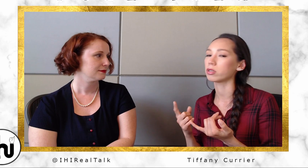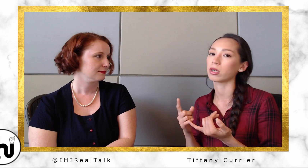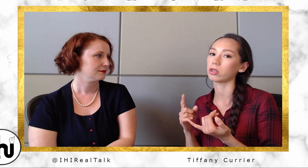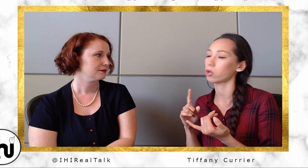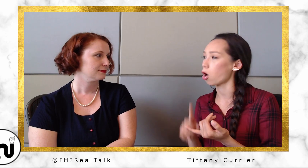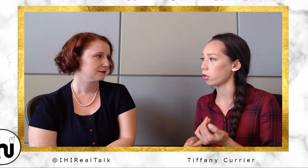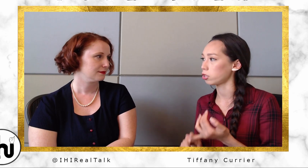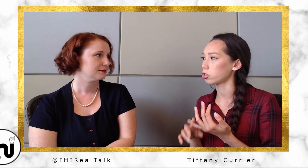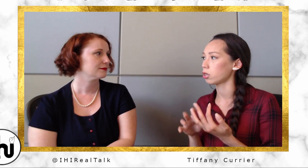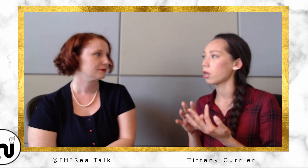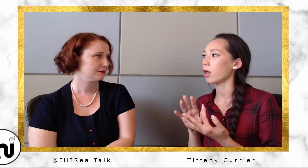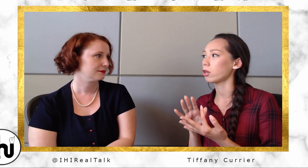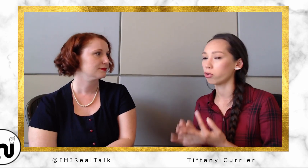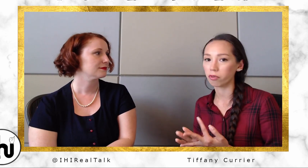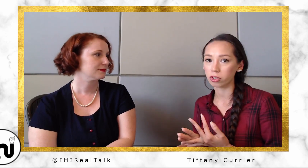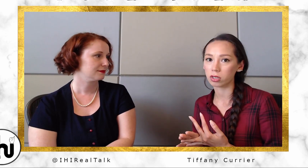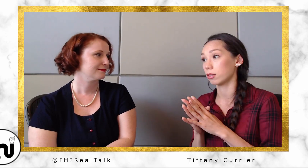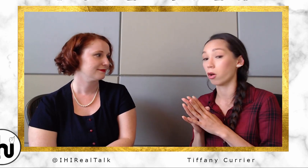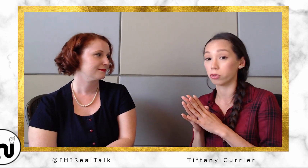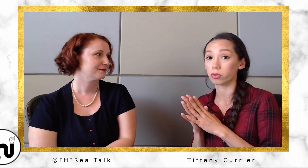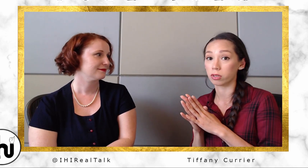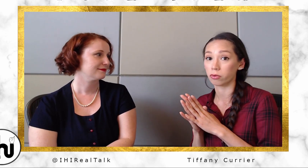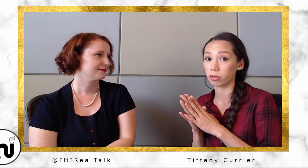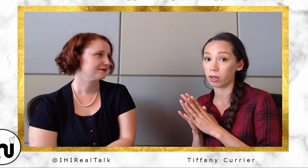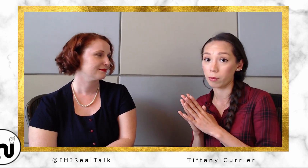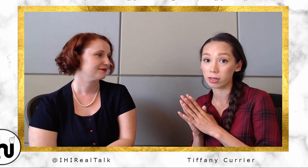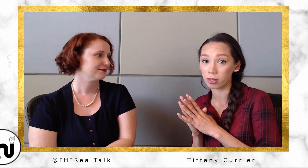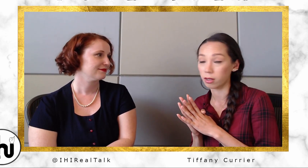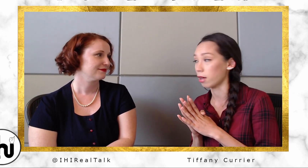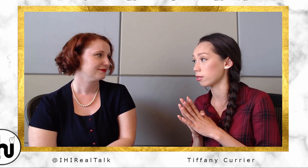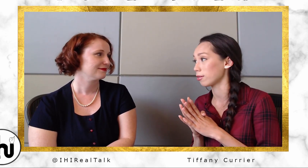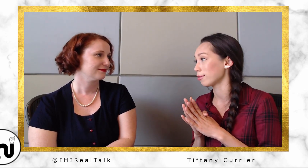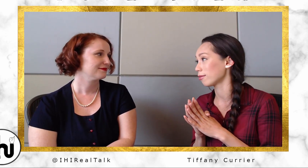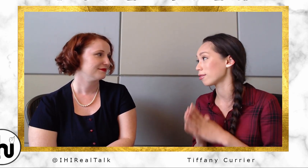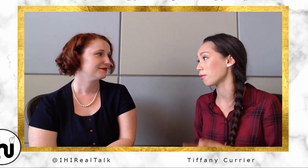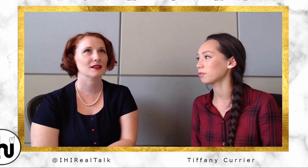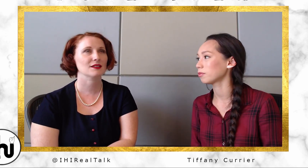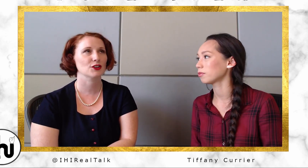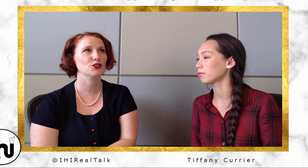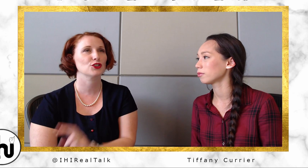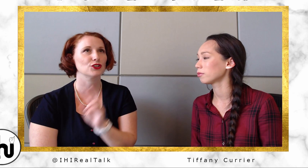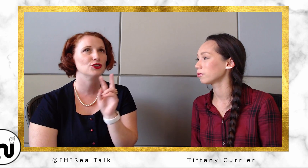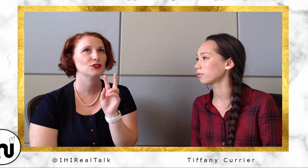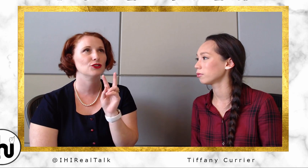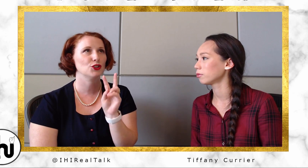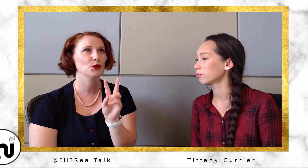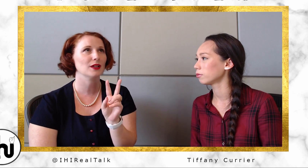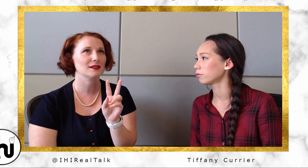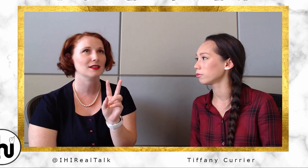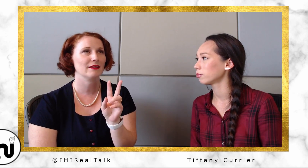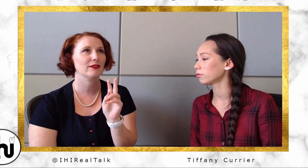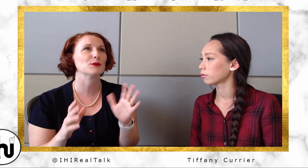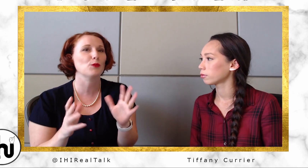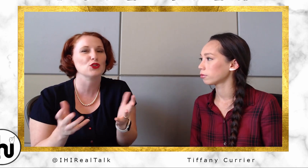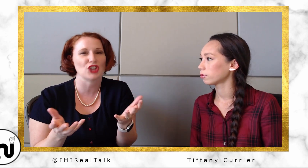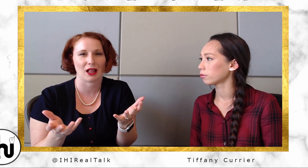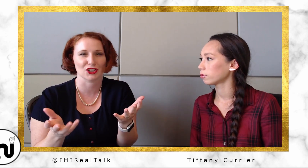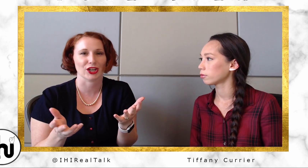into colleges and universities. All sorts of really amazing classes... Desirée: There's the two classes, I think, were the most challenging